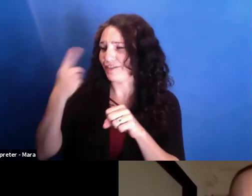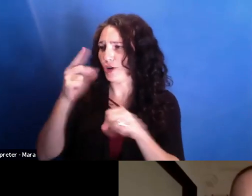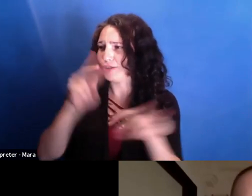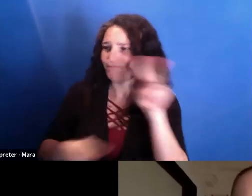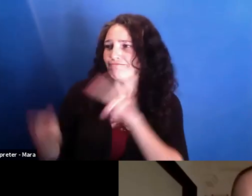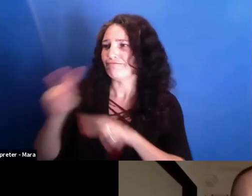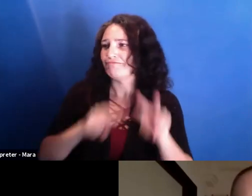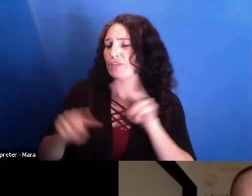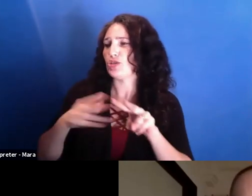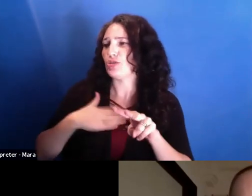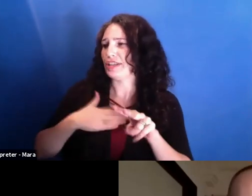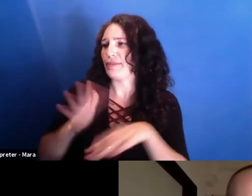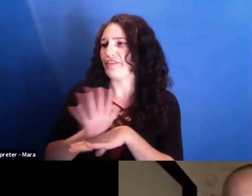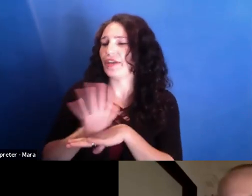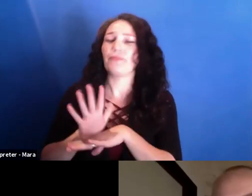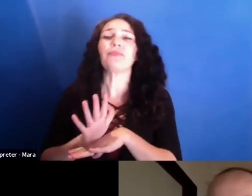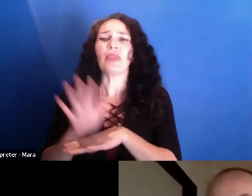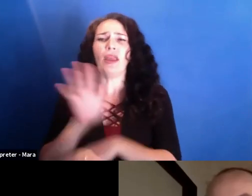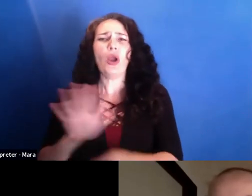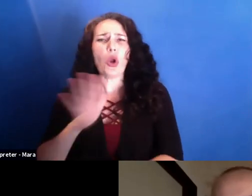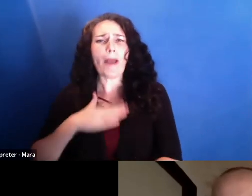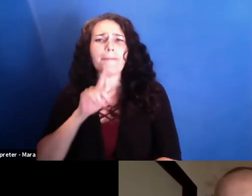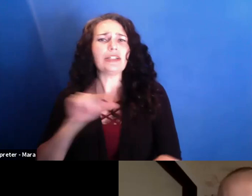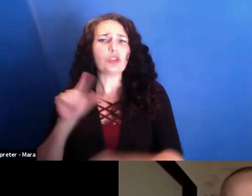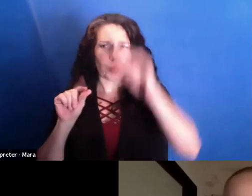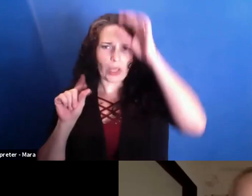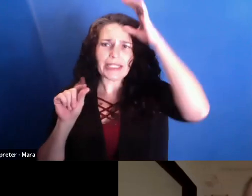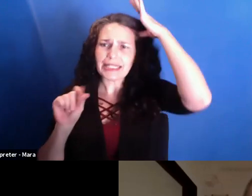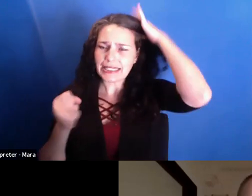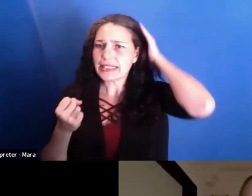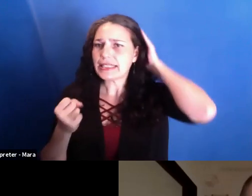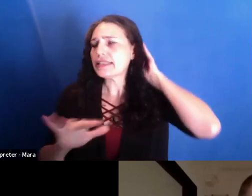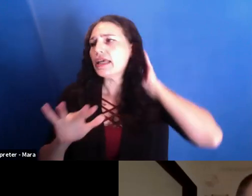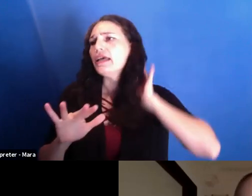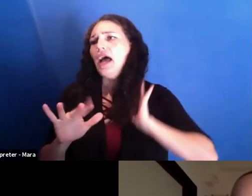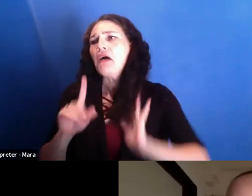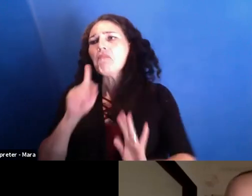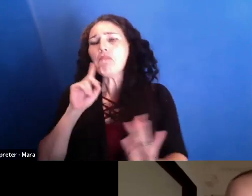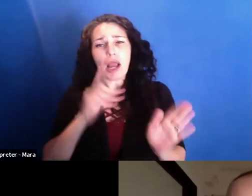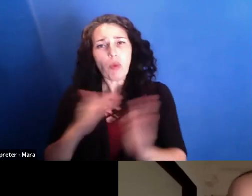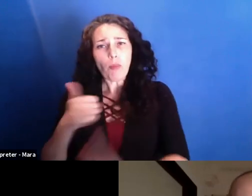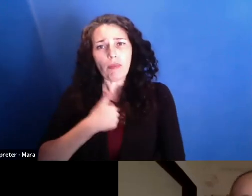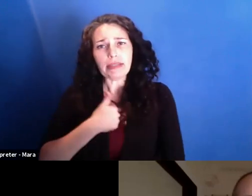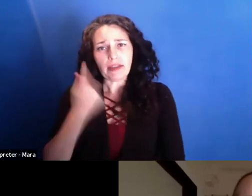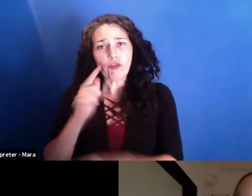Right, so, around my 20s, for sure, I prepared myself for film school